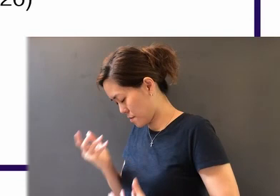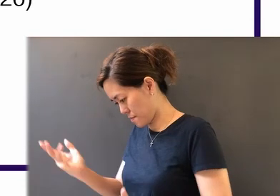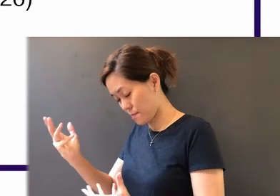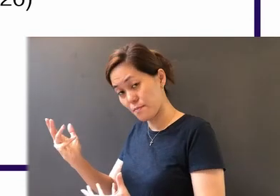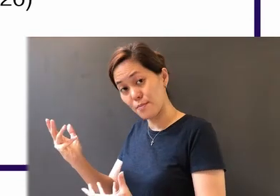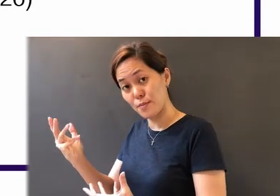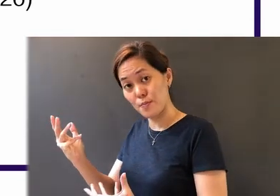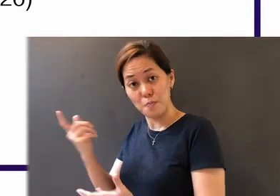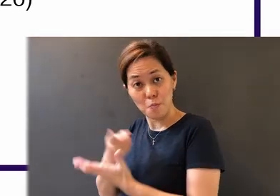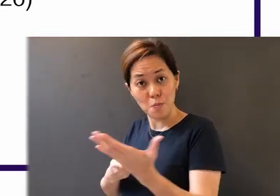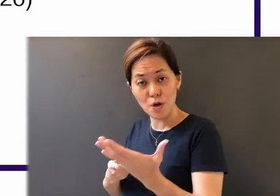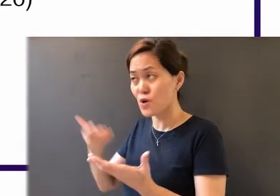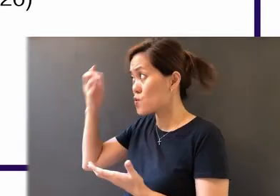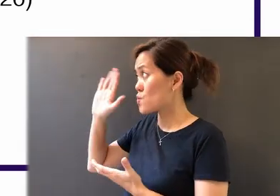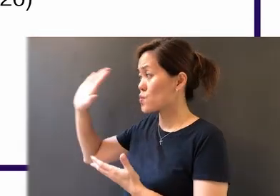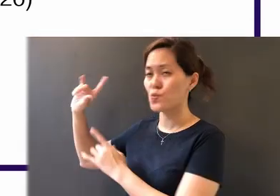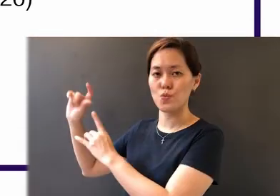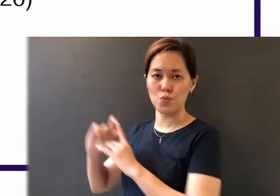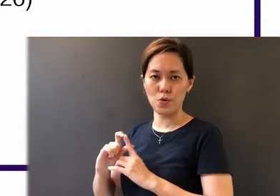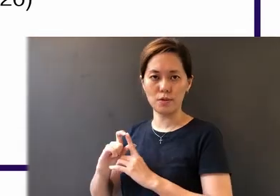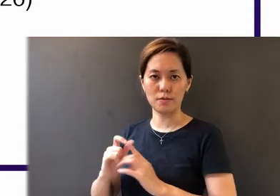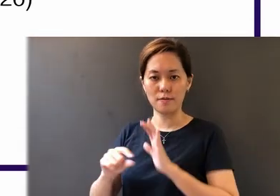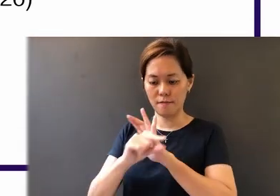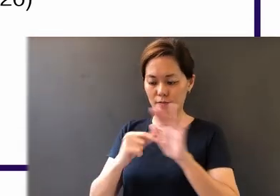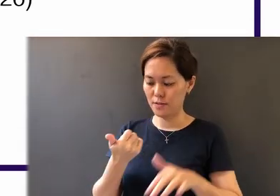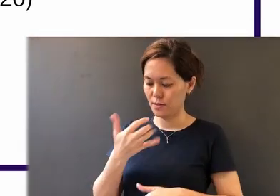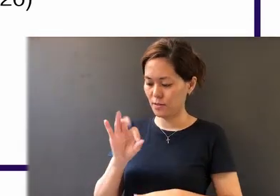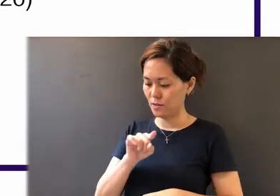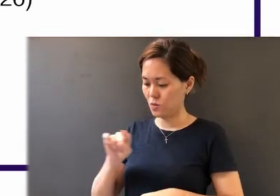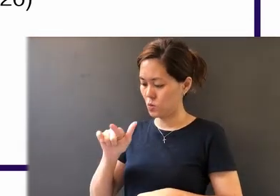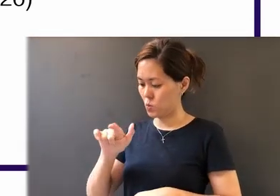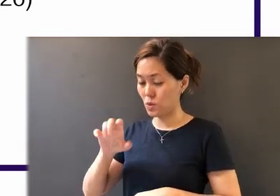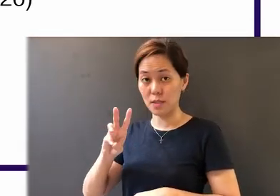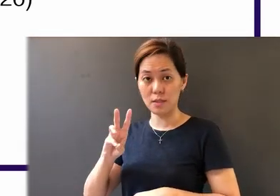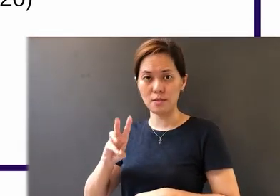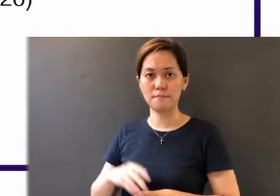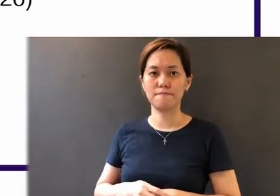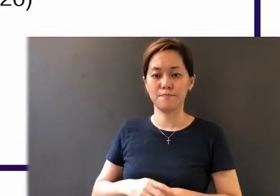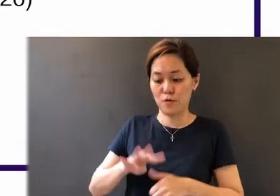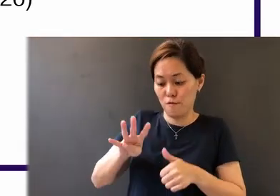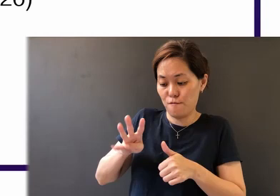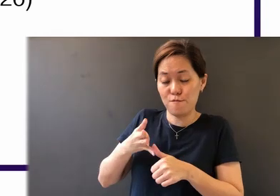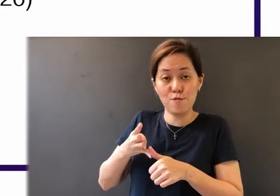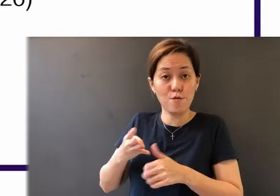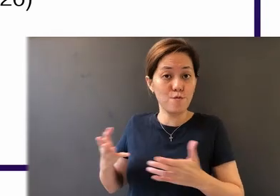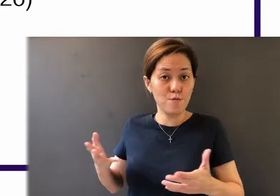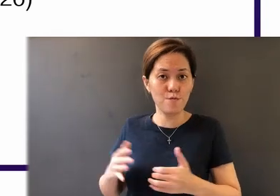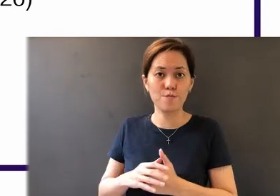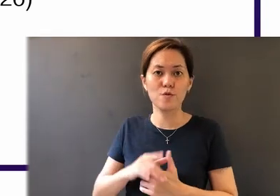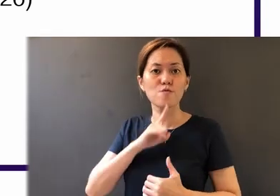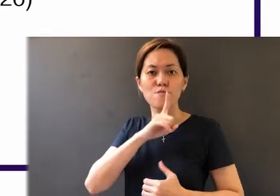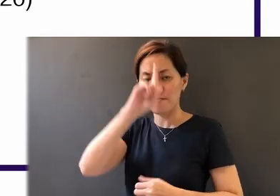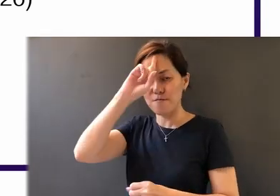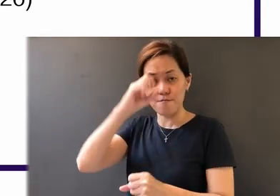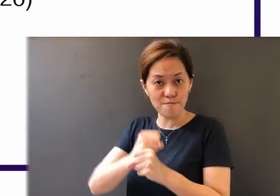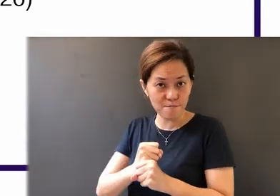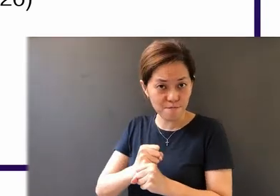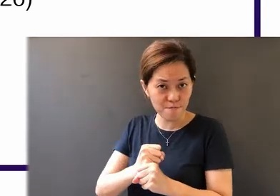God's Word - verse 19 to 26. And the fourth point is that real faith